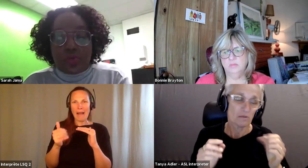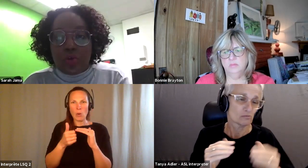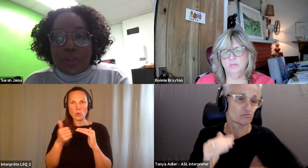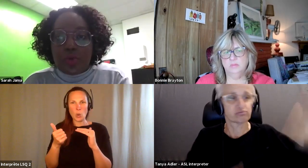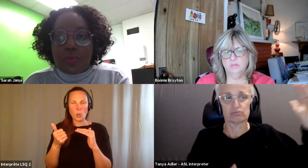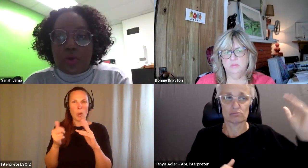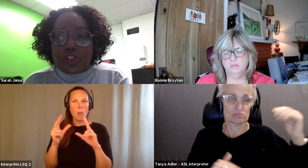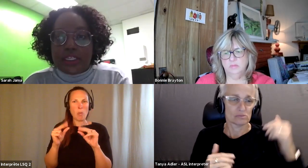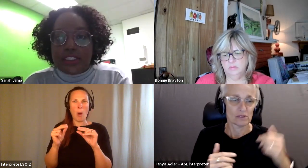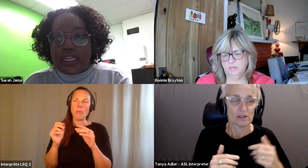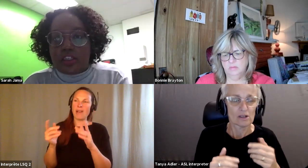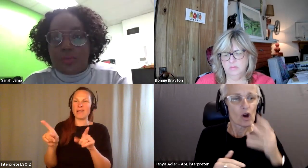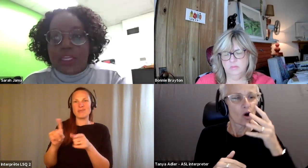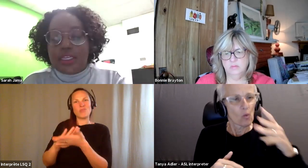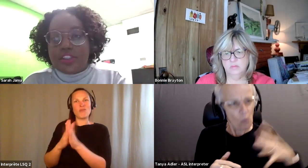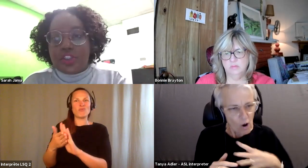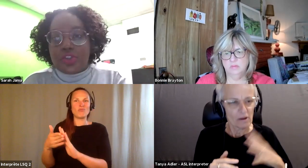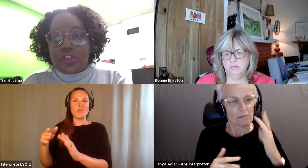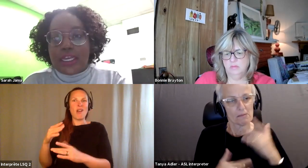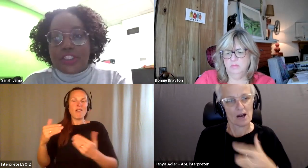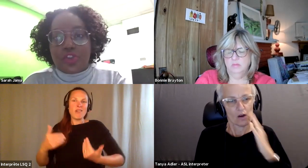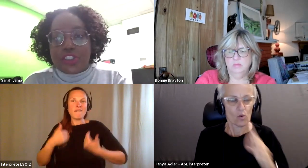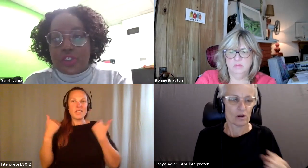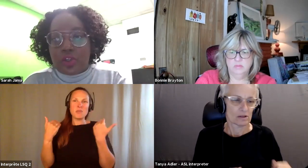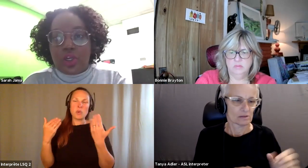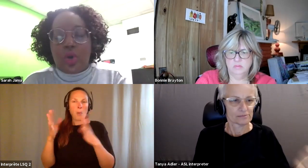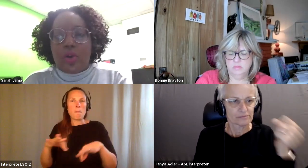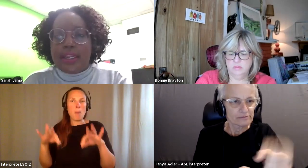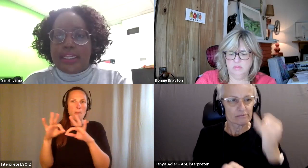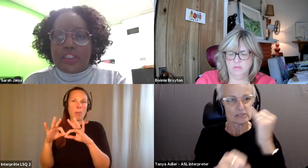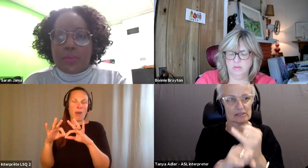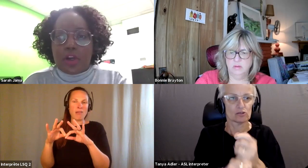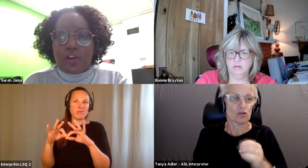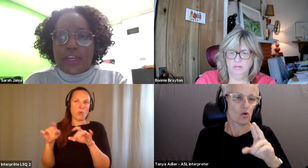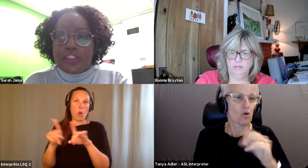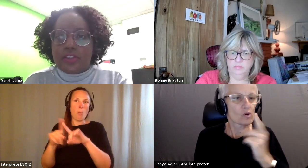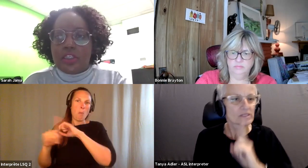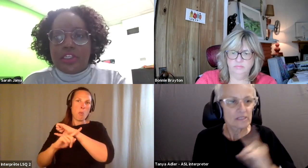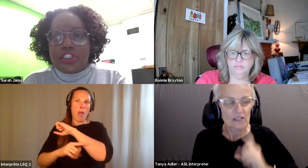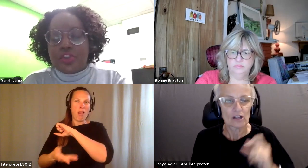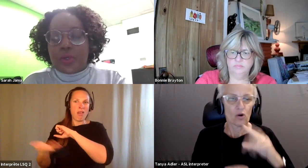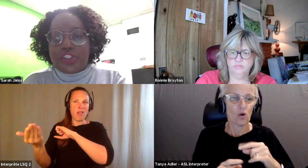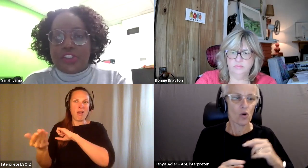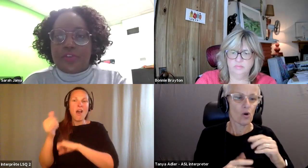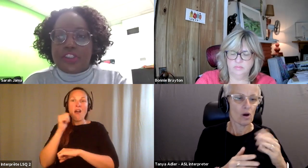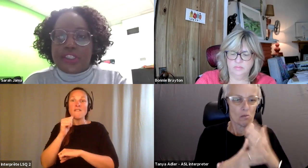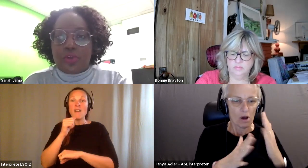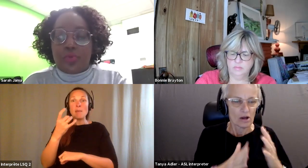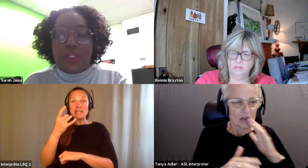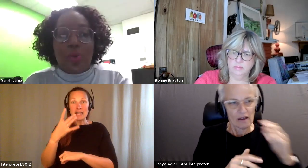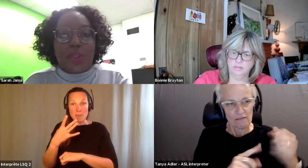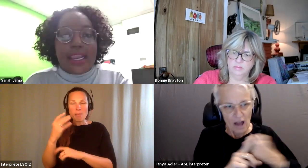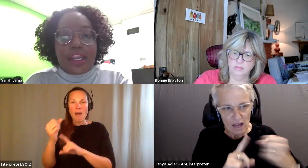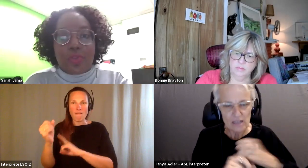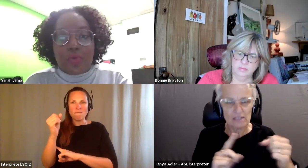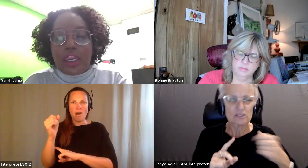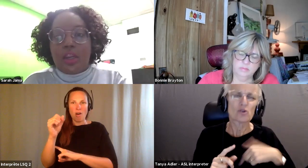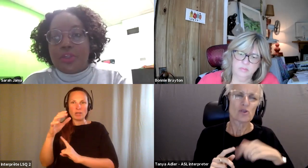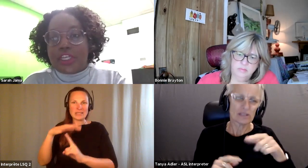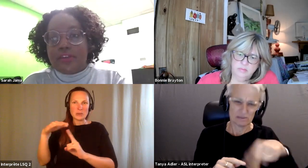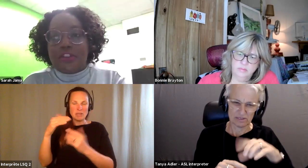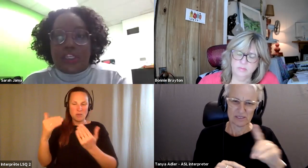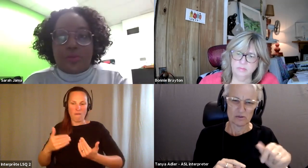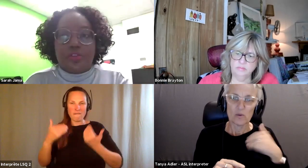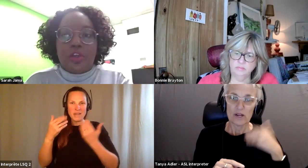Sarah Jama: it's women who are most likely to end up institutionalized or single or in intimate partner violence situations if you're disabled, we know that 83% of disabled.